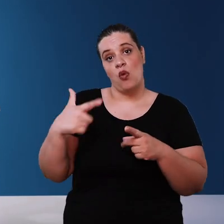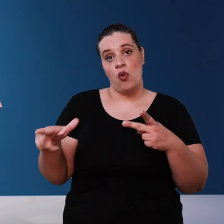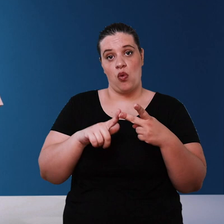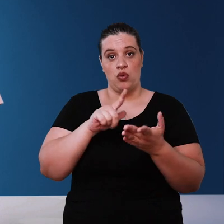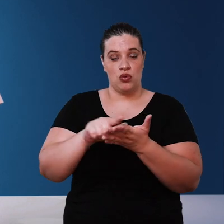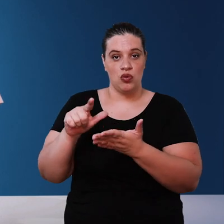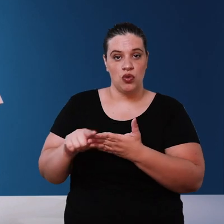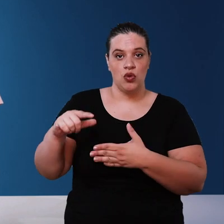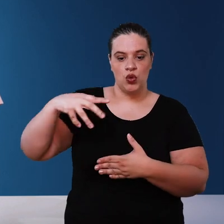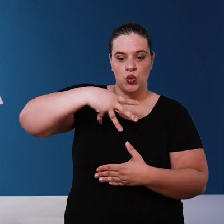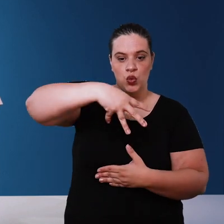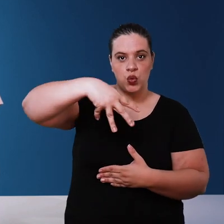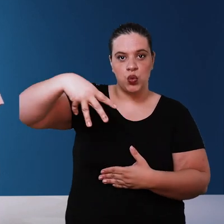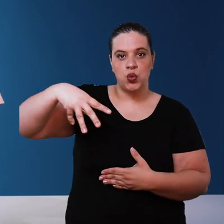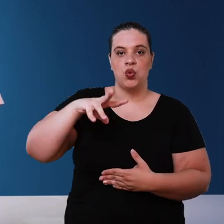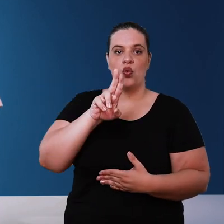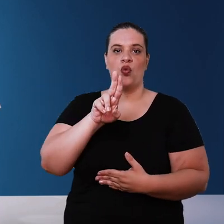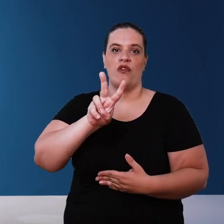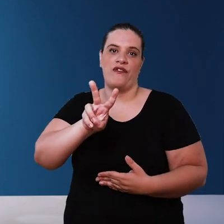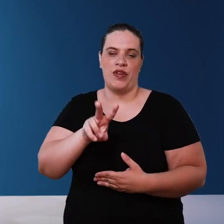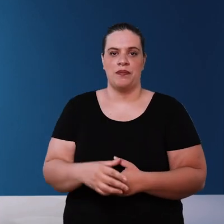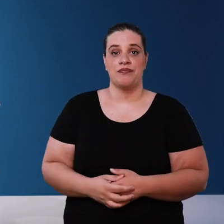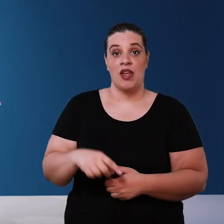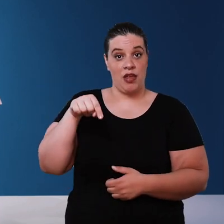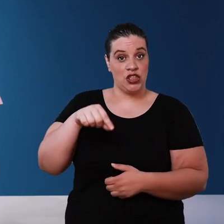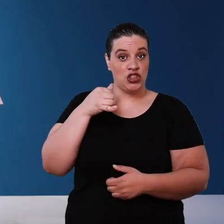ultraviolet filters the ultraviolet filter an electrical equipment that